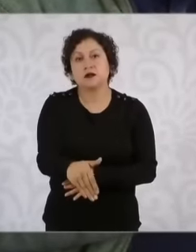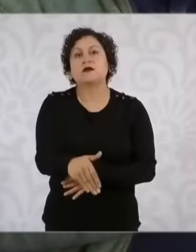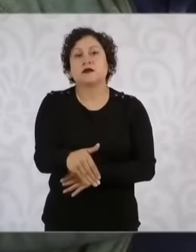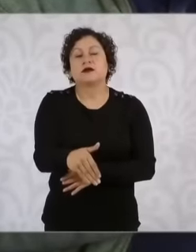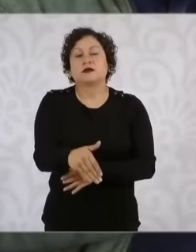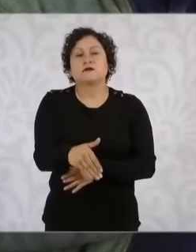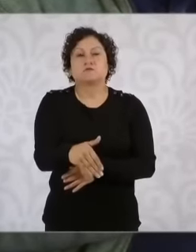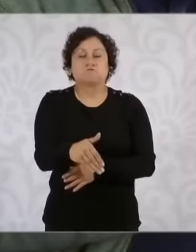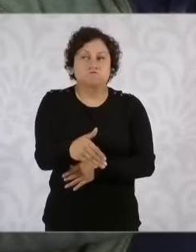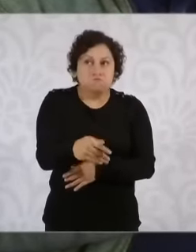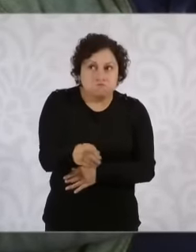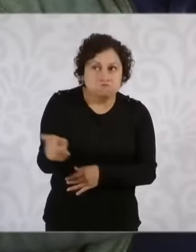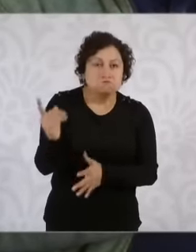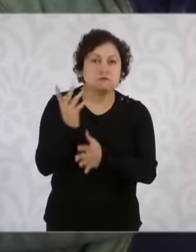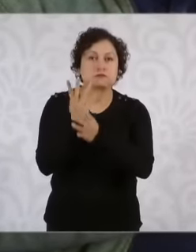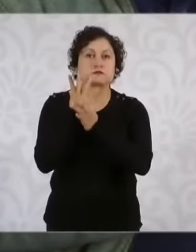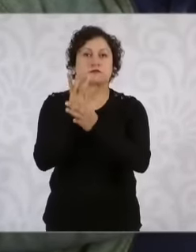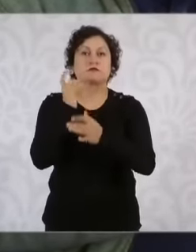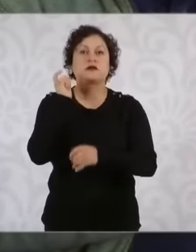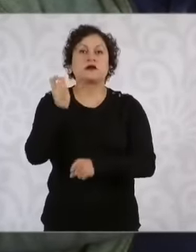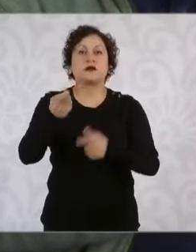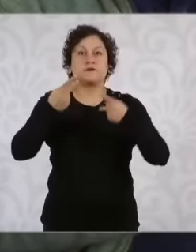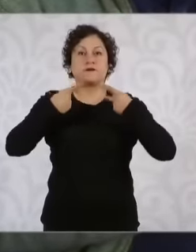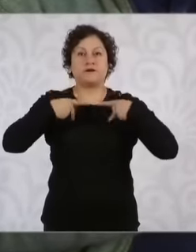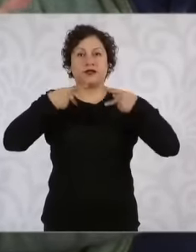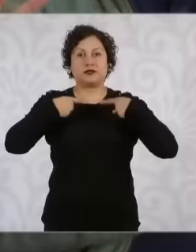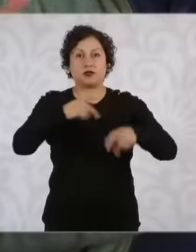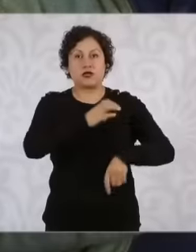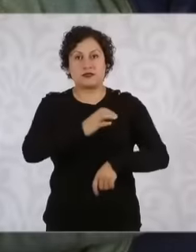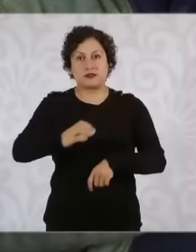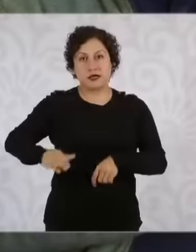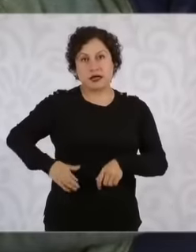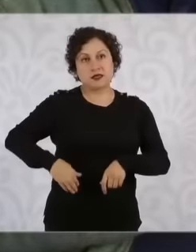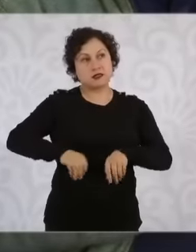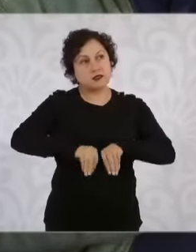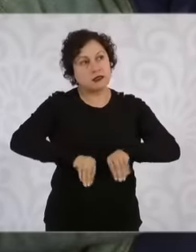the candidates will be able to advertise themselves in different media,